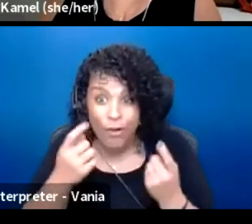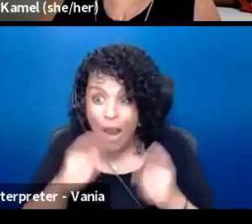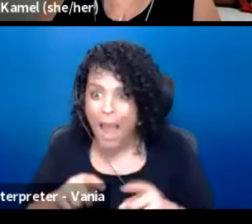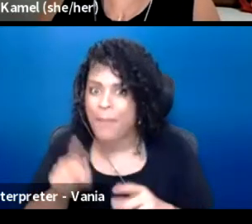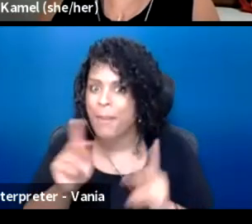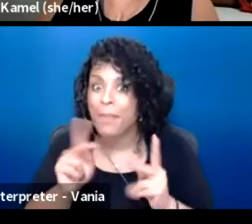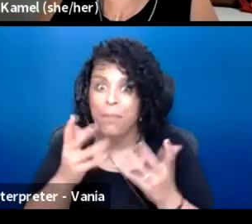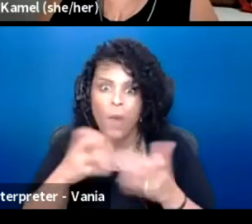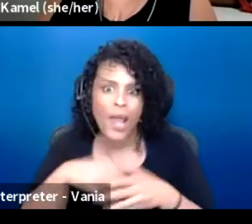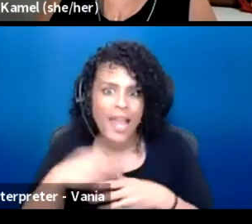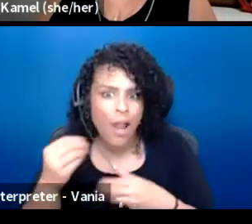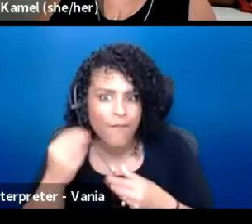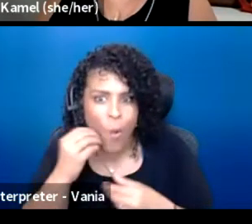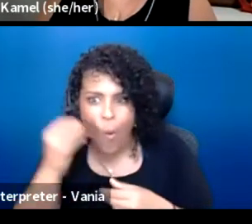people mind to connect with each other.